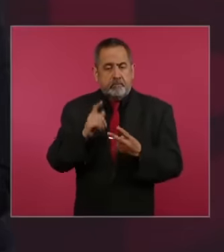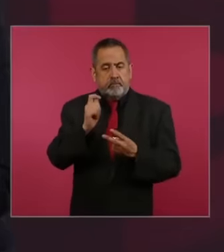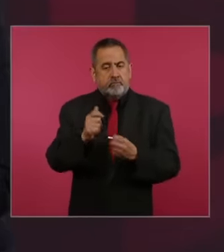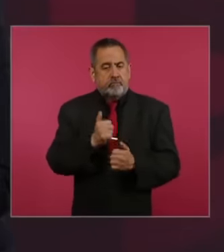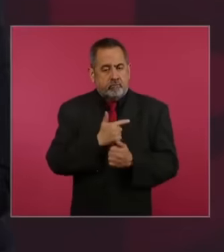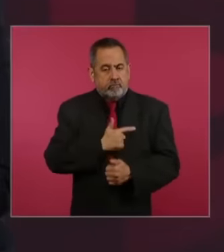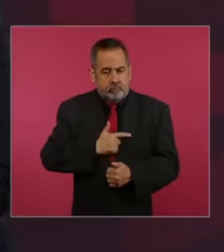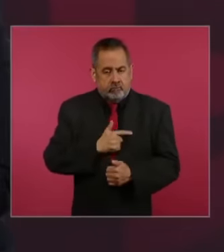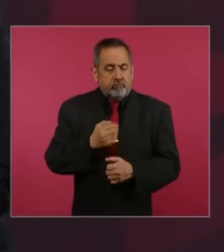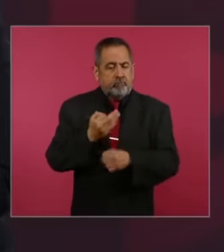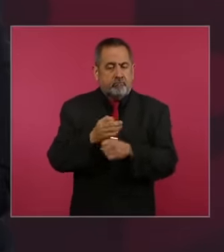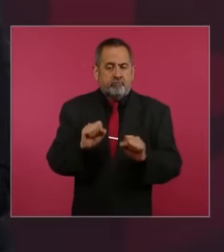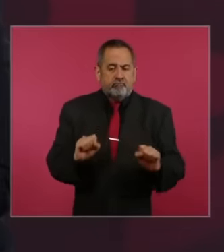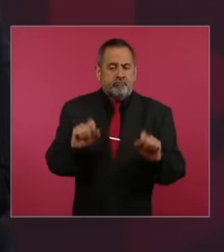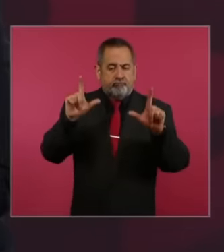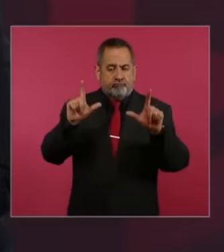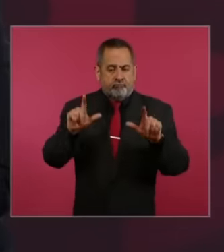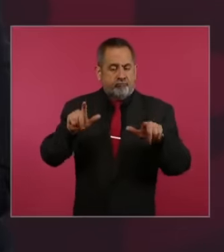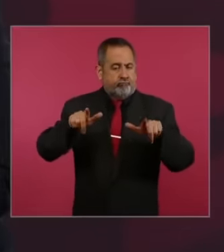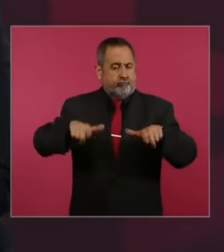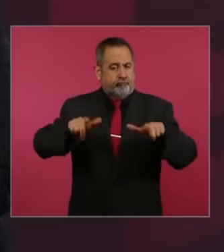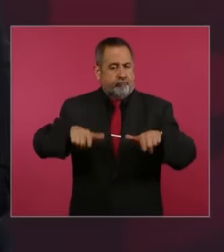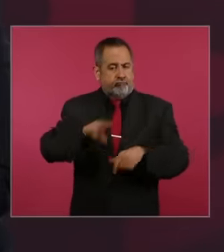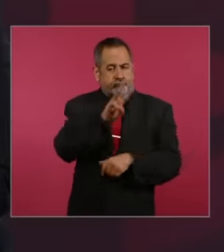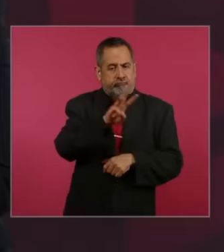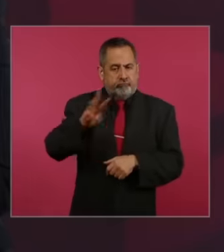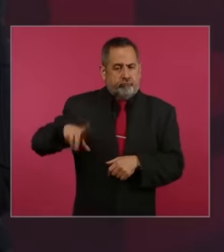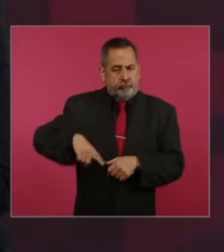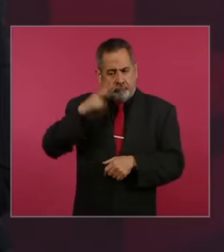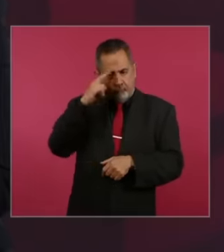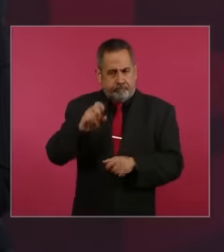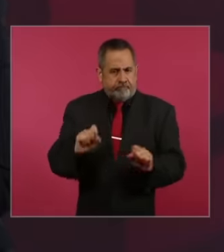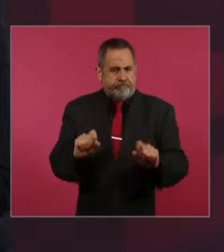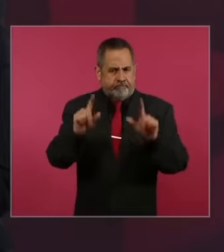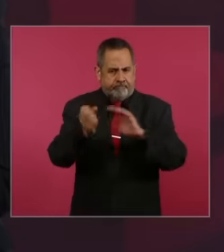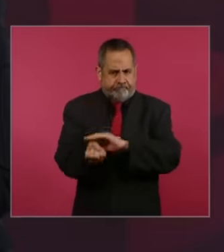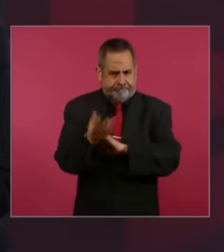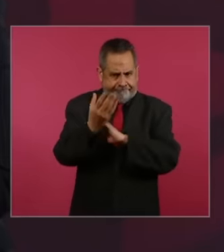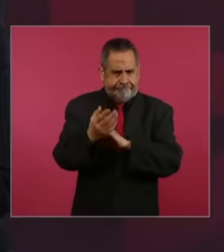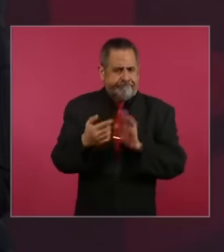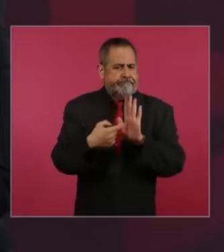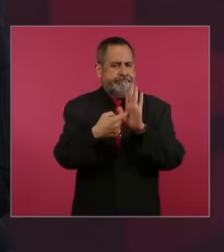upload to the government of Mexico page the collegiate courts in